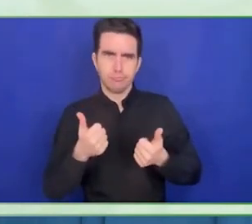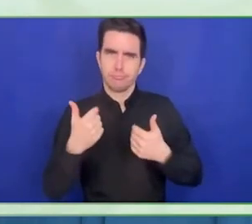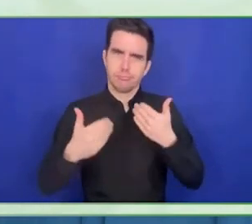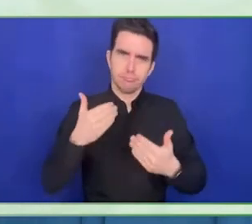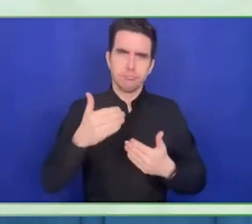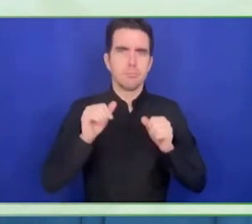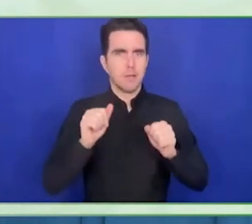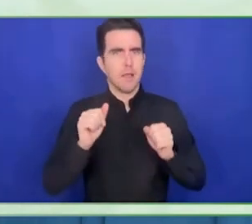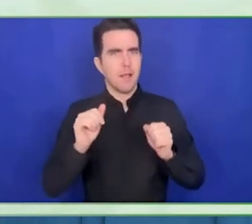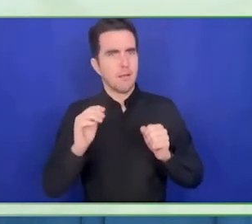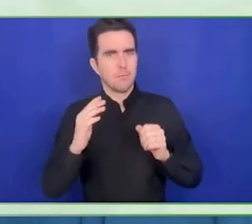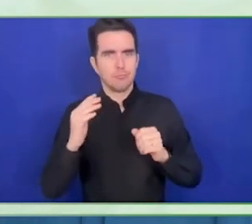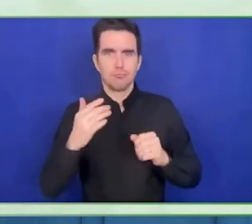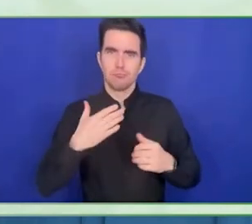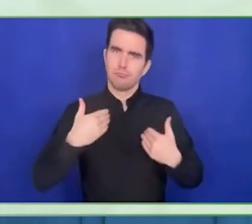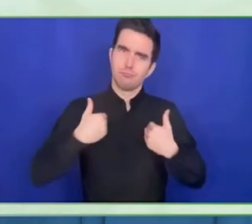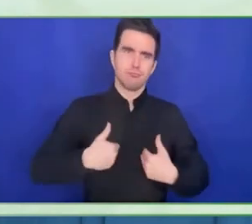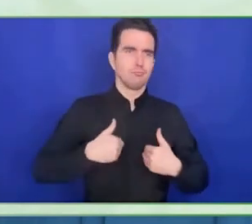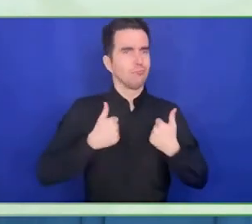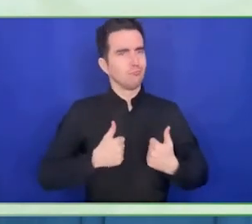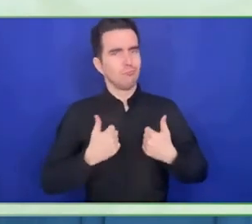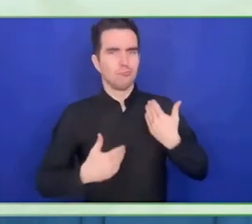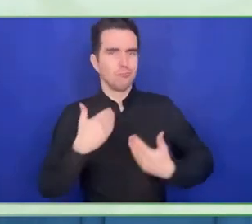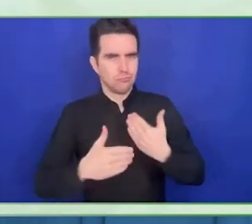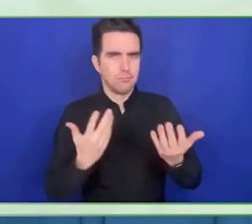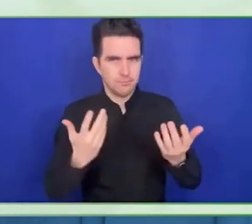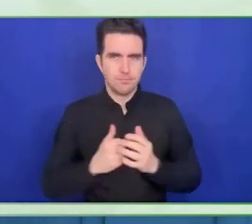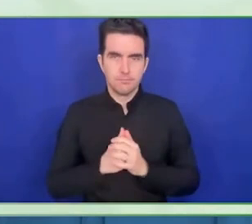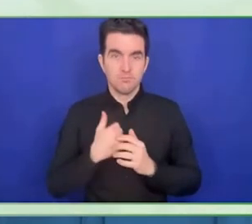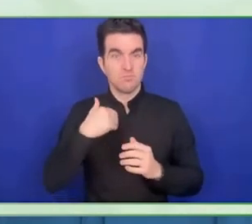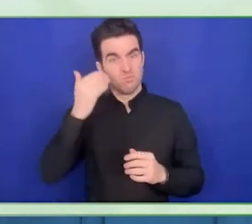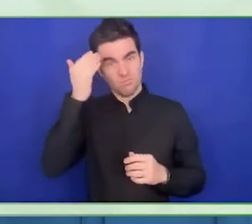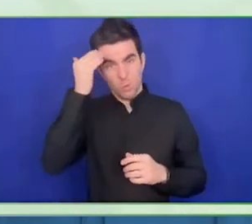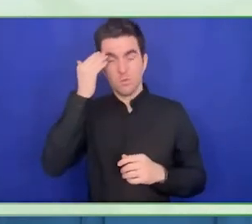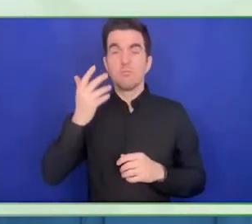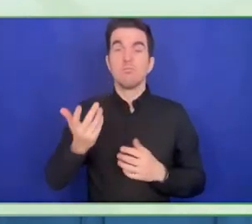nationally creates genuine economic opportunities for people with disabilities.